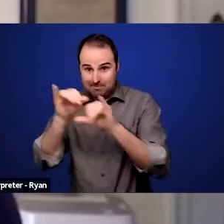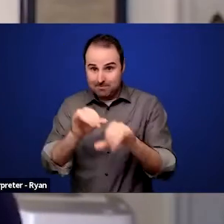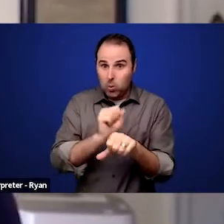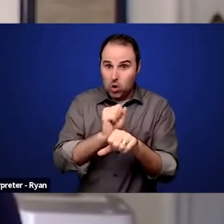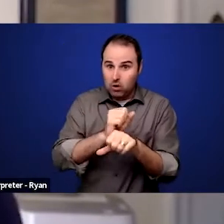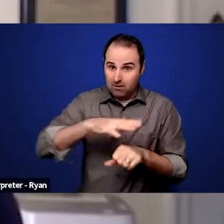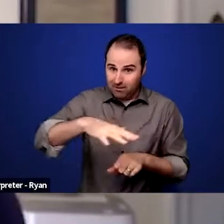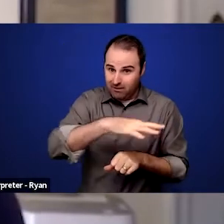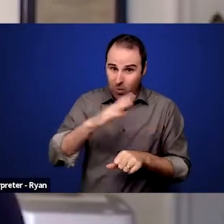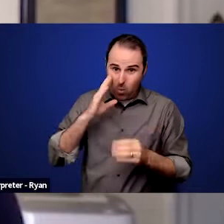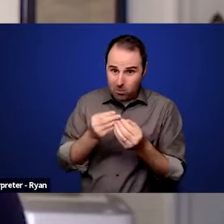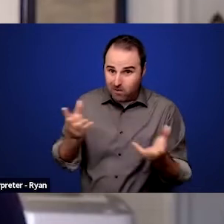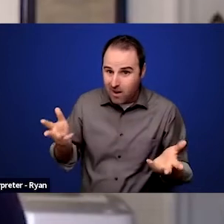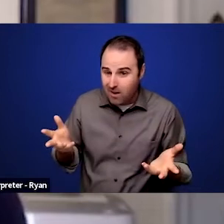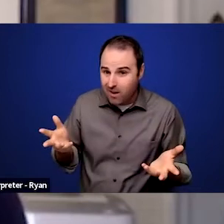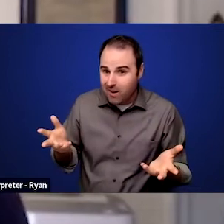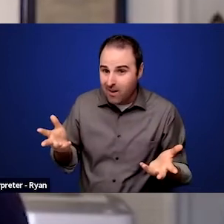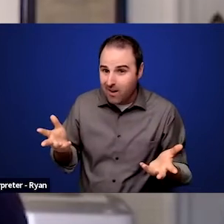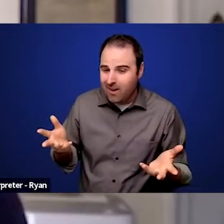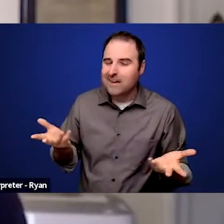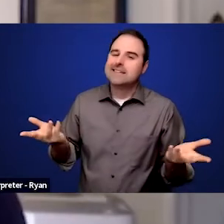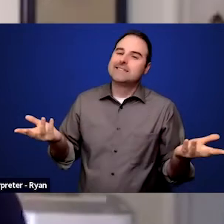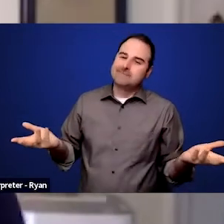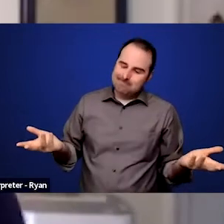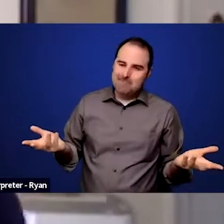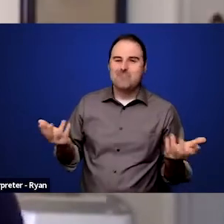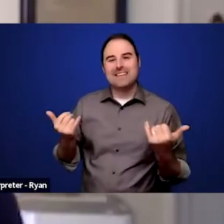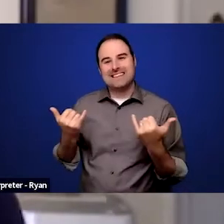I wanna say that that's what I think is the most important.